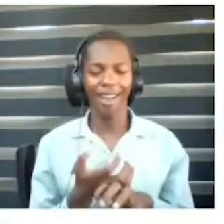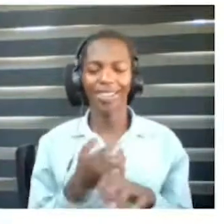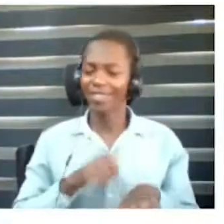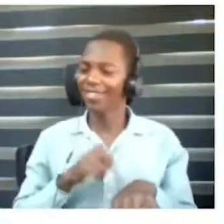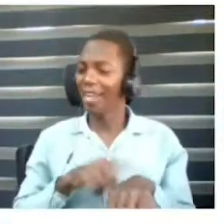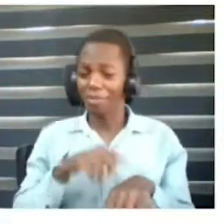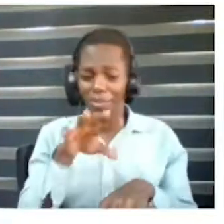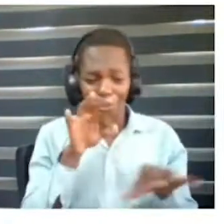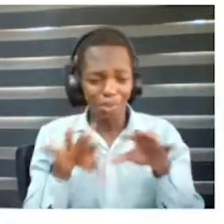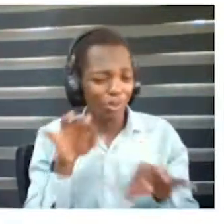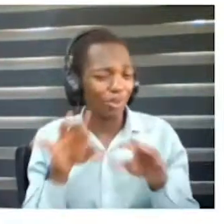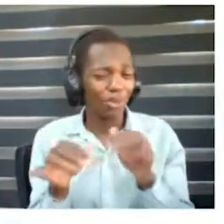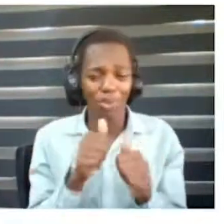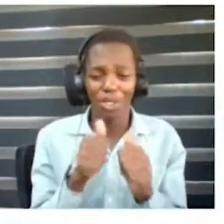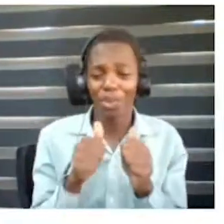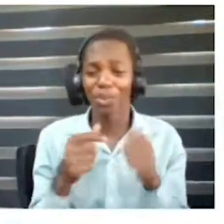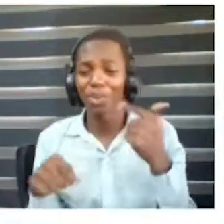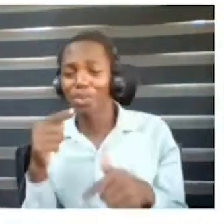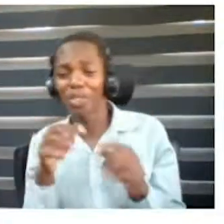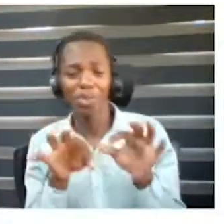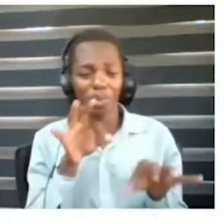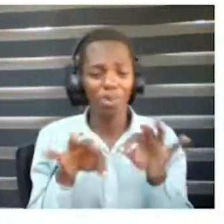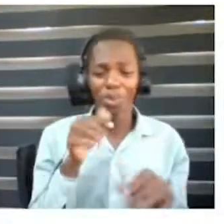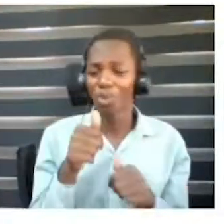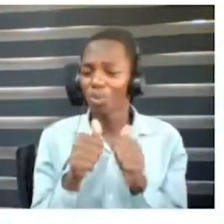they gave us the last to include in.